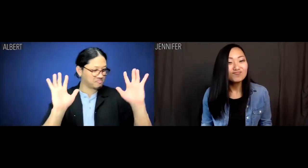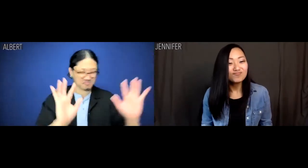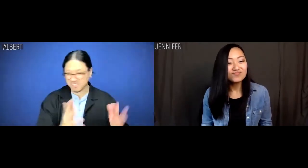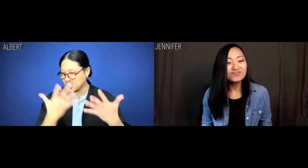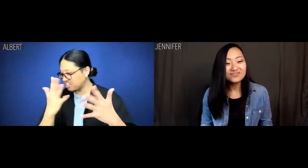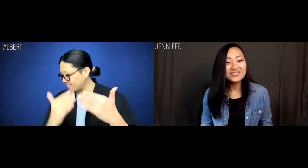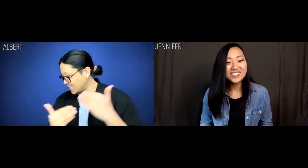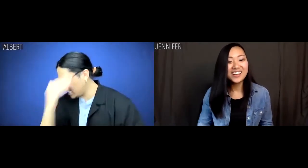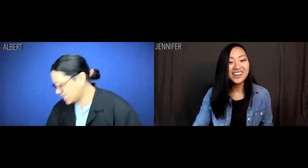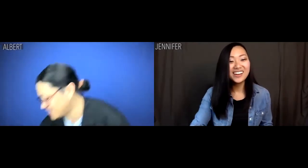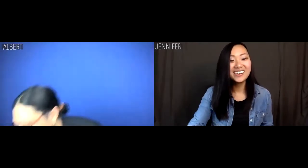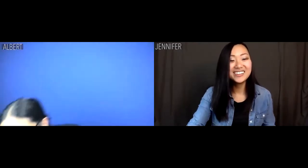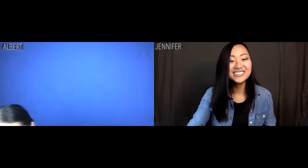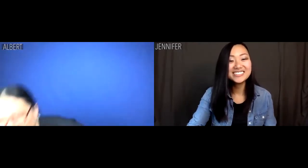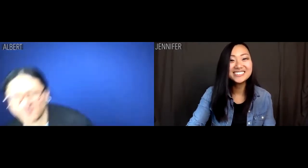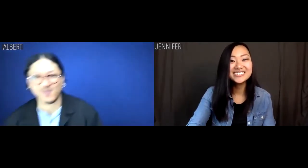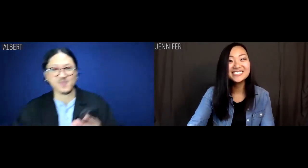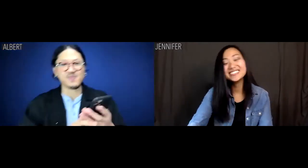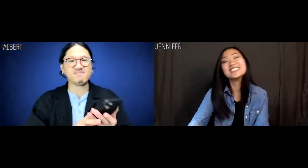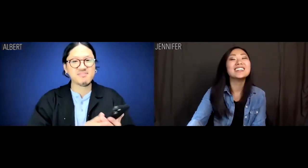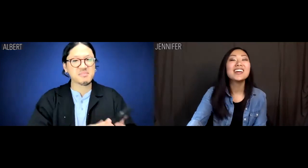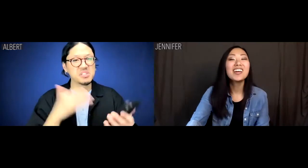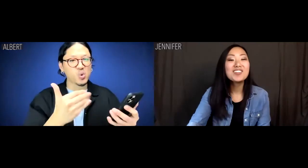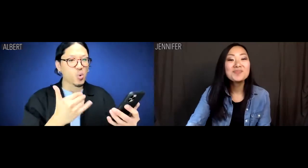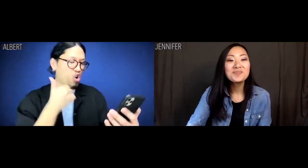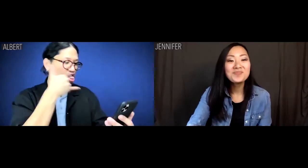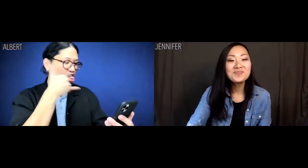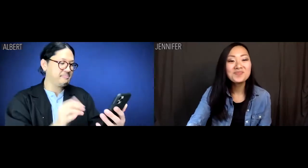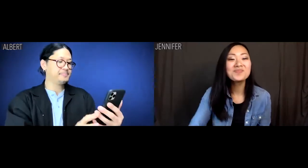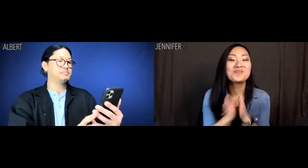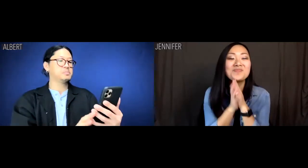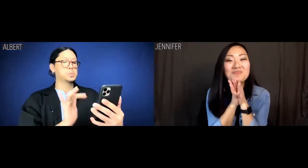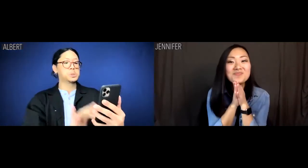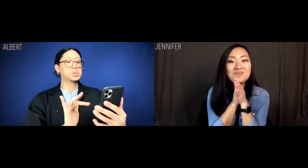Albert: Way ahead of you calling them now.